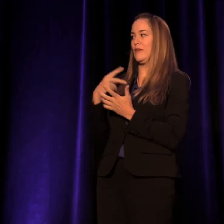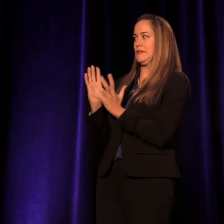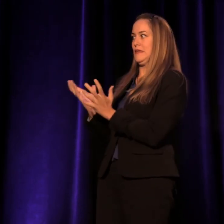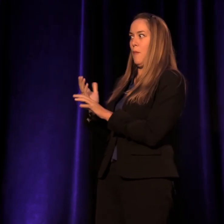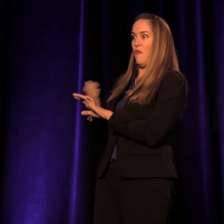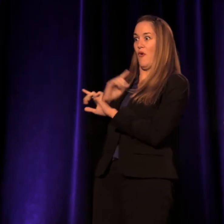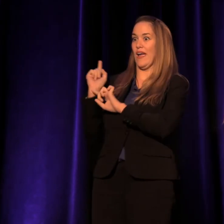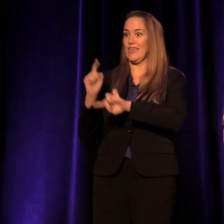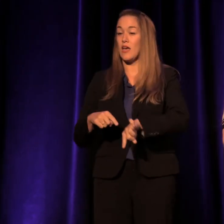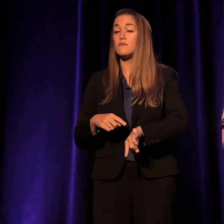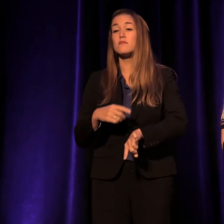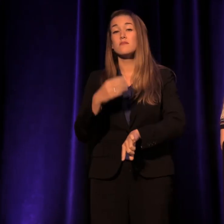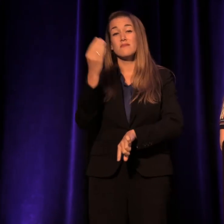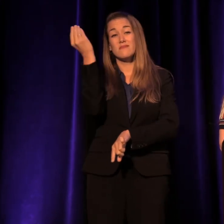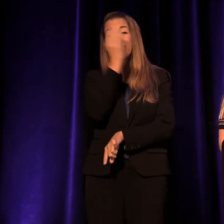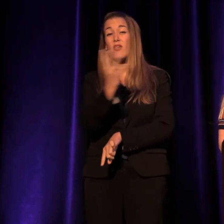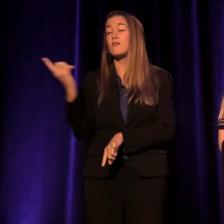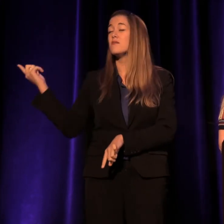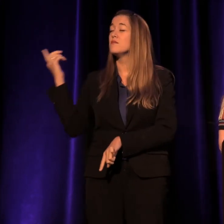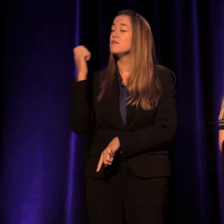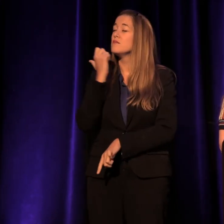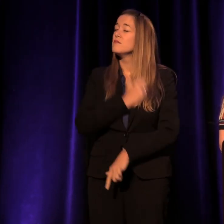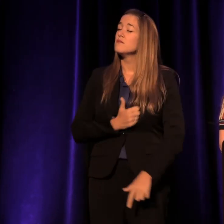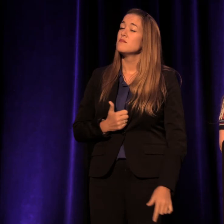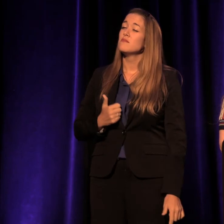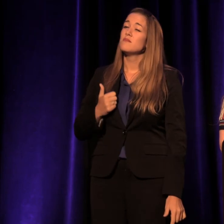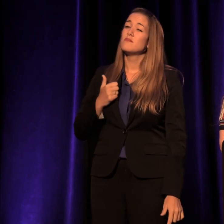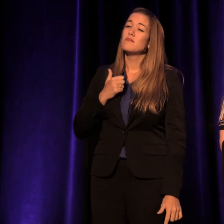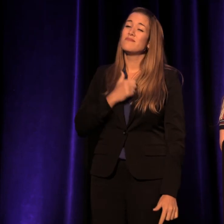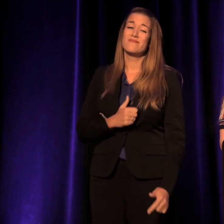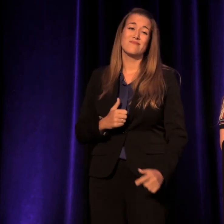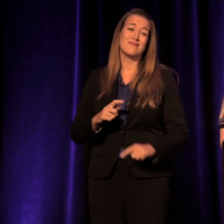is profoundly sorry she can't be here with you tonight.